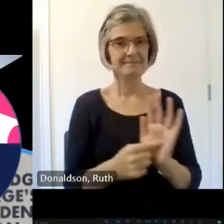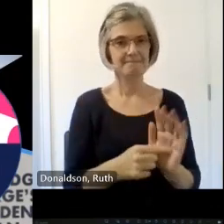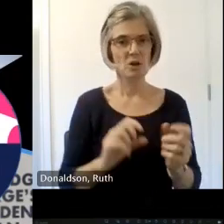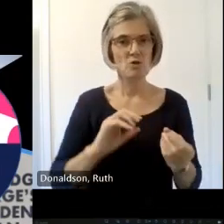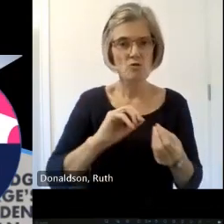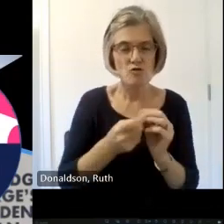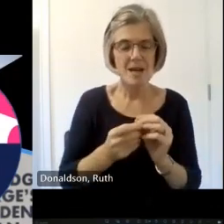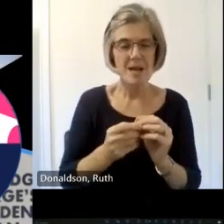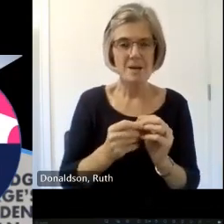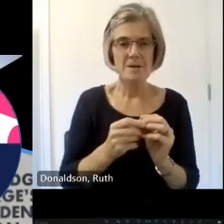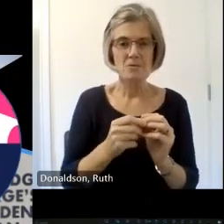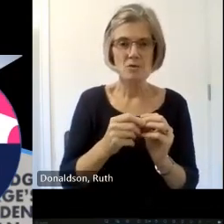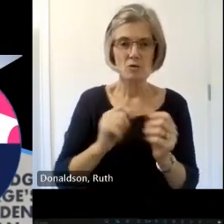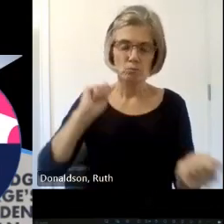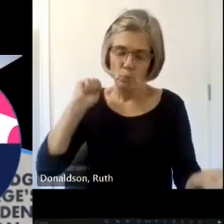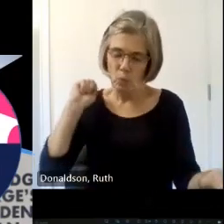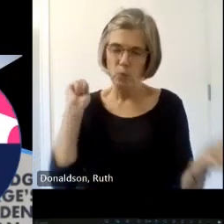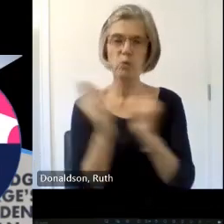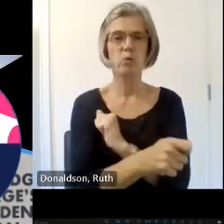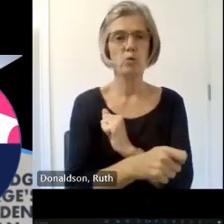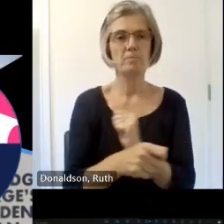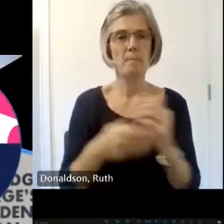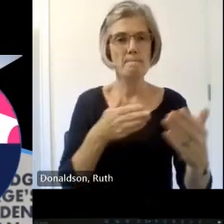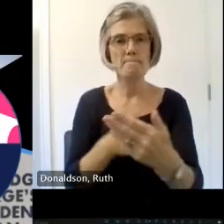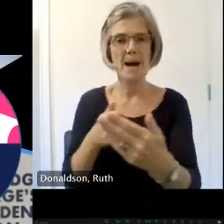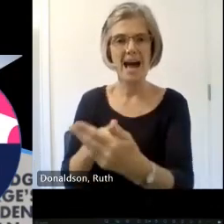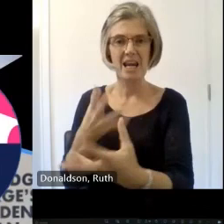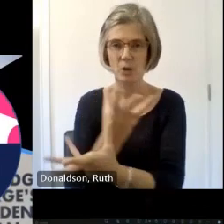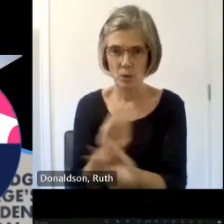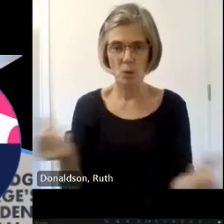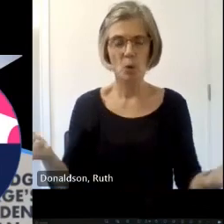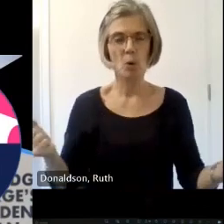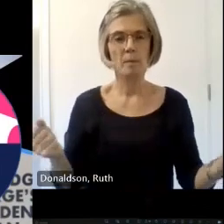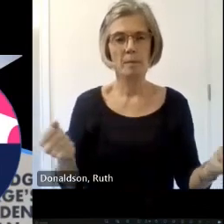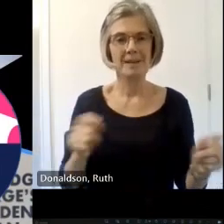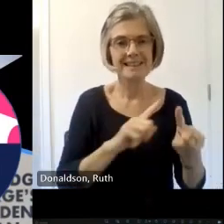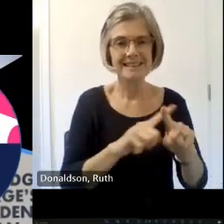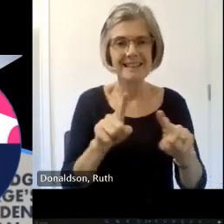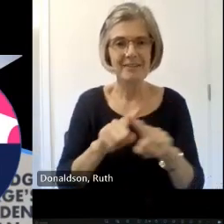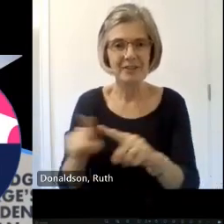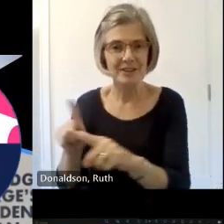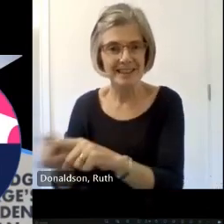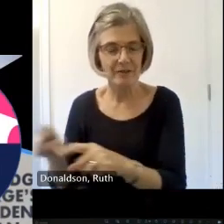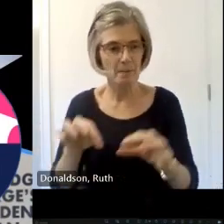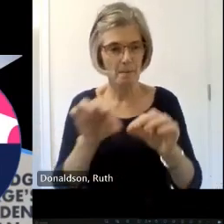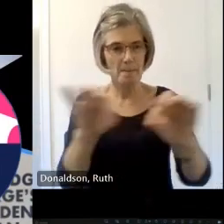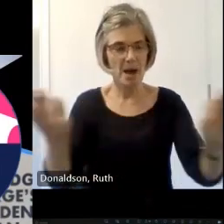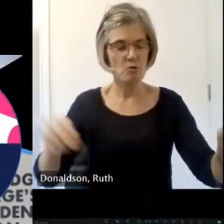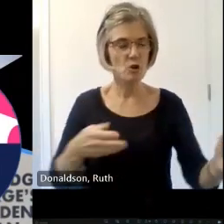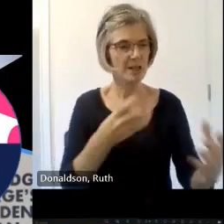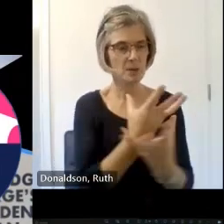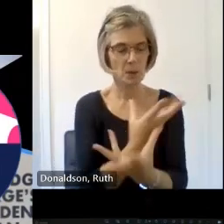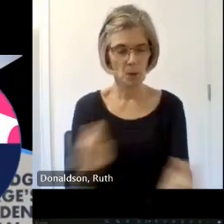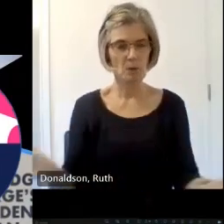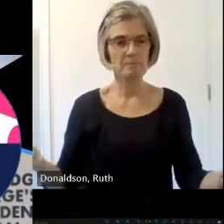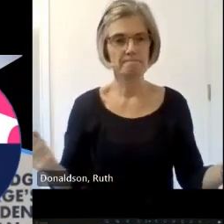we break their barriers and we collaborate across disciplinary boundaries we advocate for better opportunities where they're most needed and marginalized communities who have historically